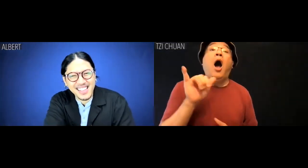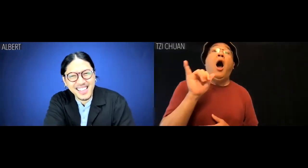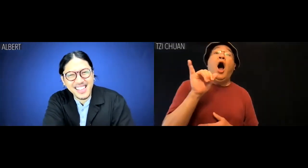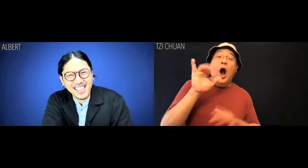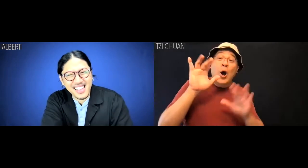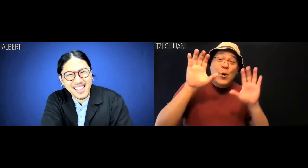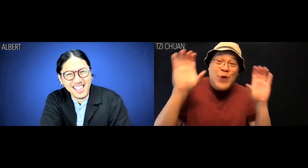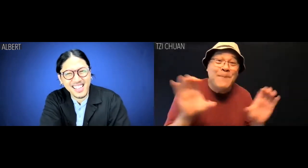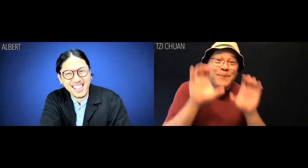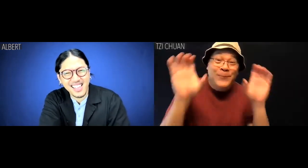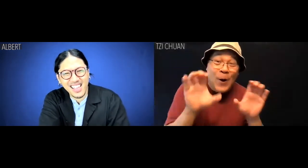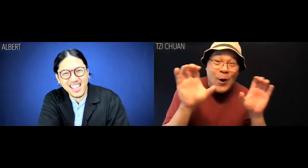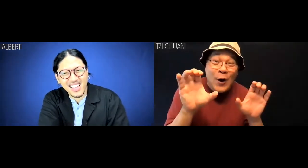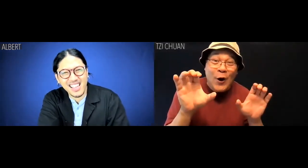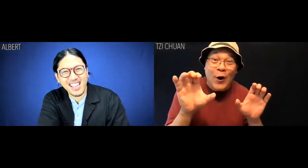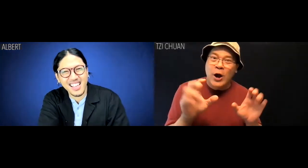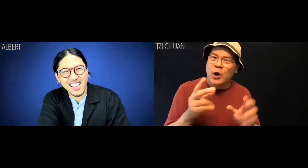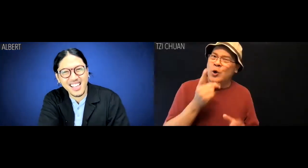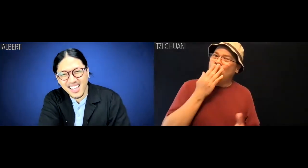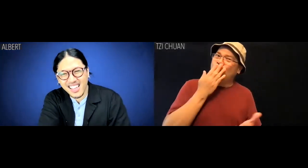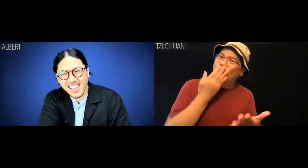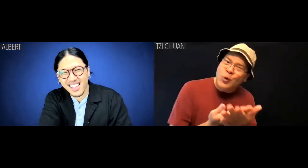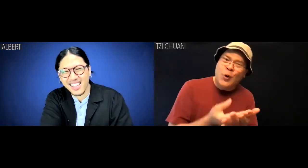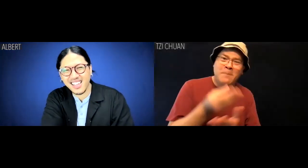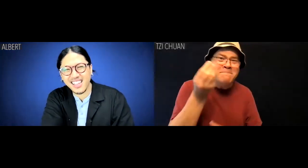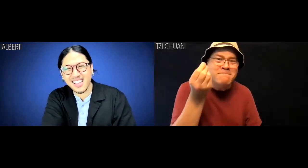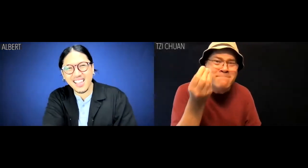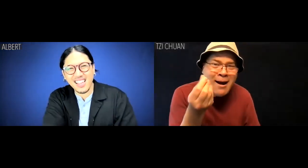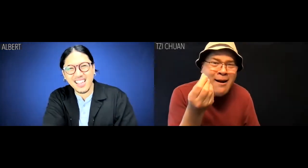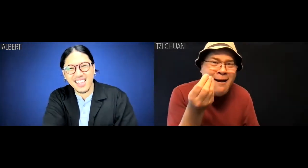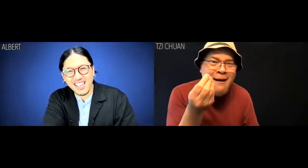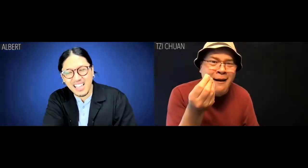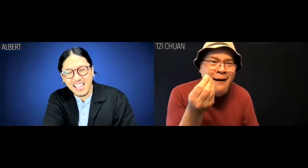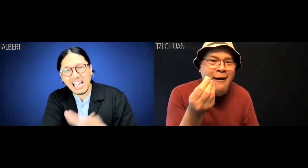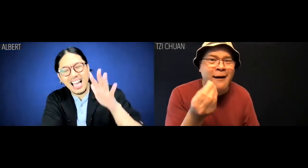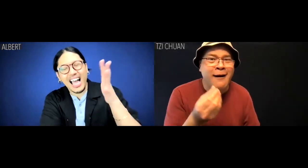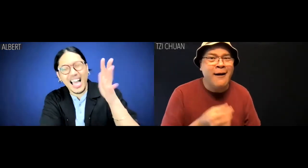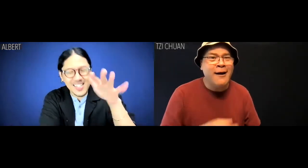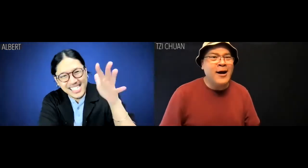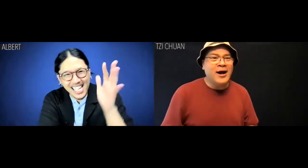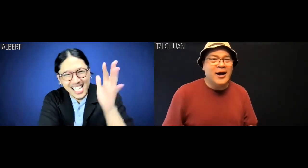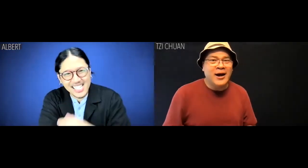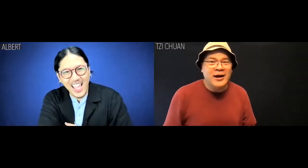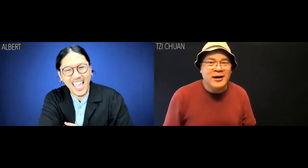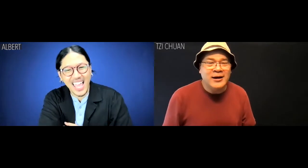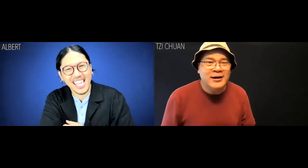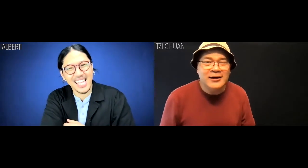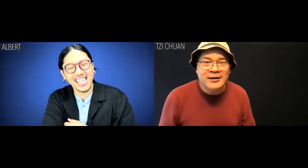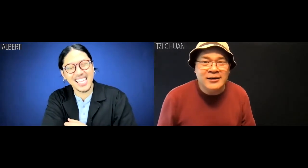Tzi Chuan: Oh, computers. Very good money. Albert: It's not bad.